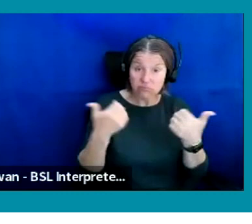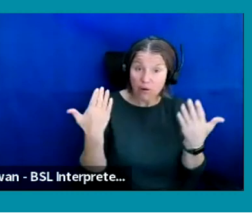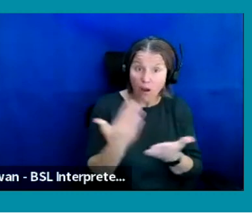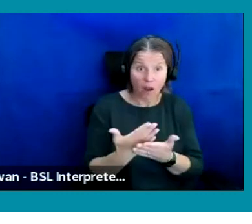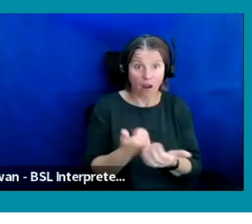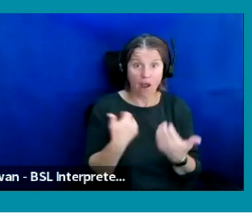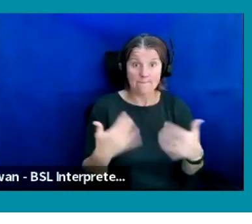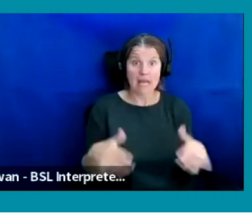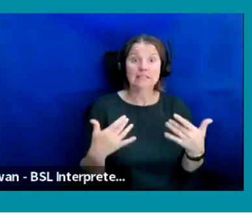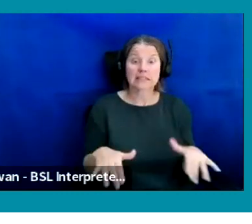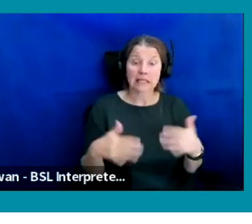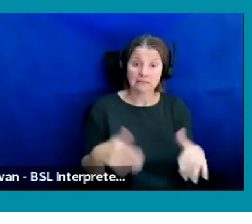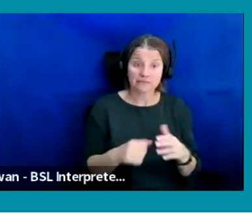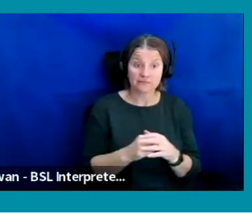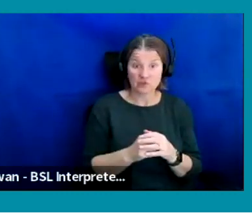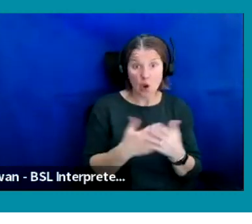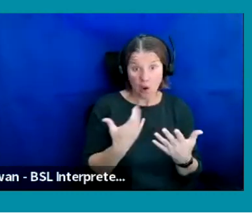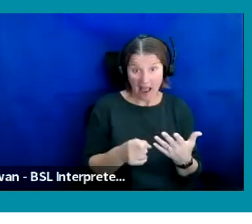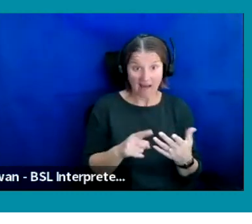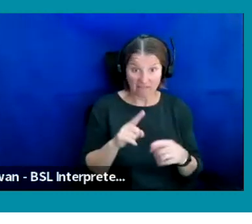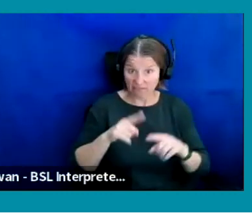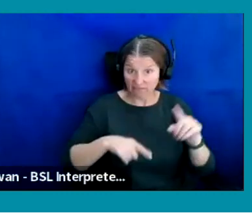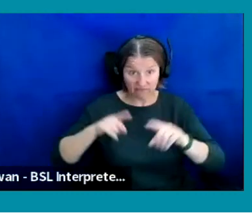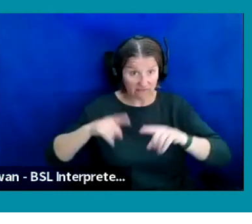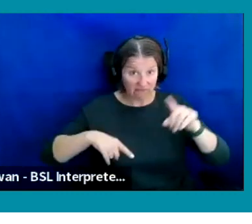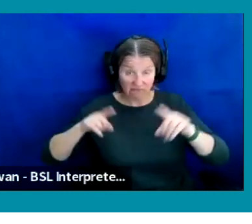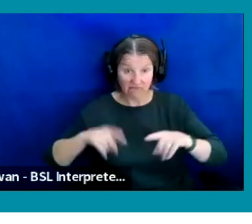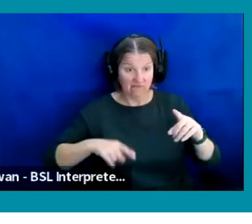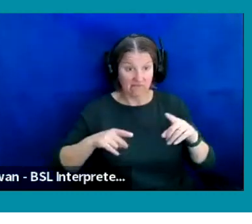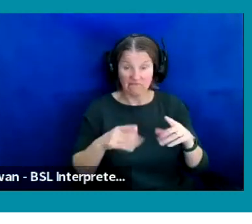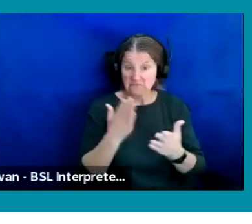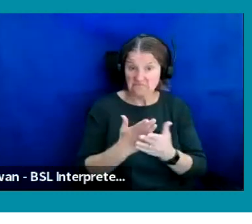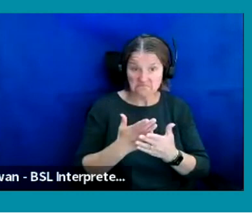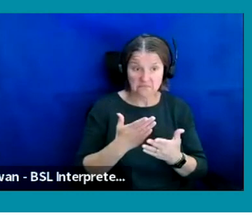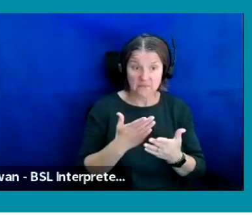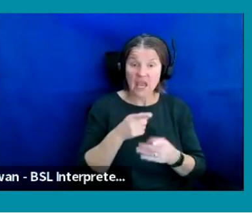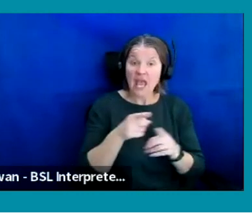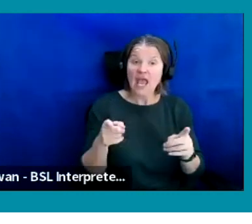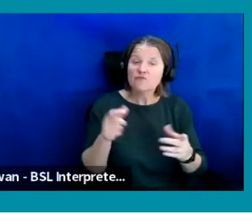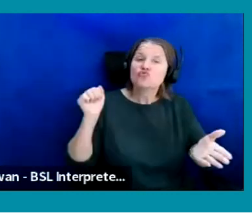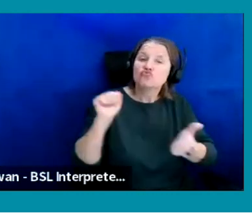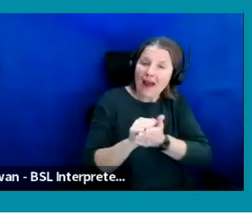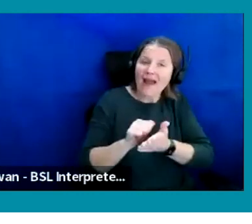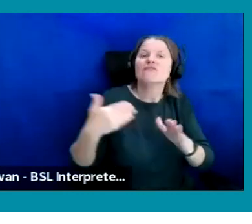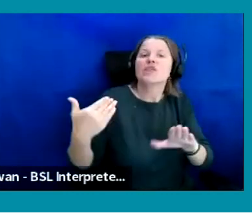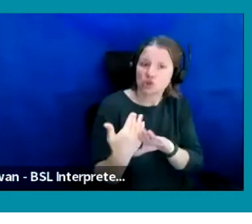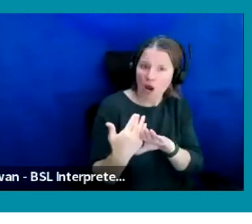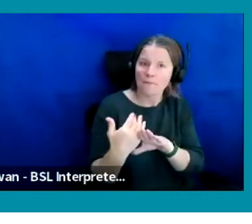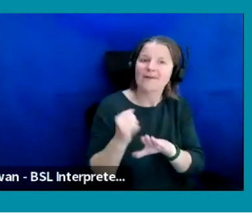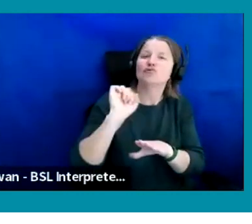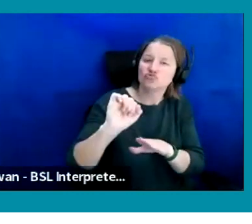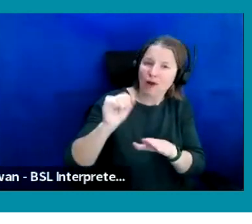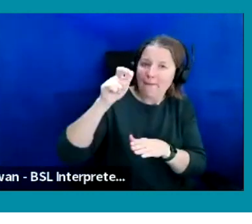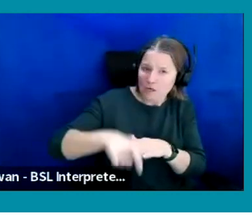So we do absolutely strive to if you are right for the job and you have a good attitude and